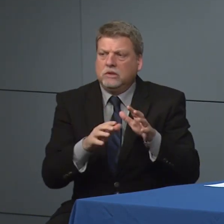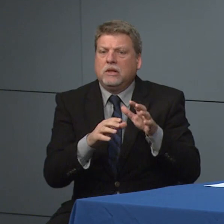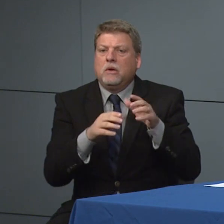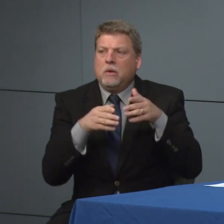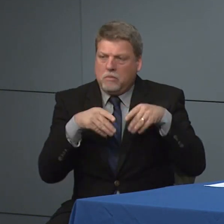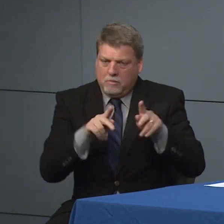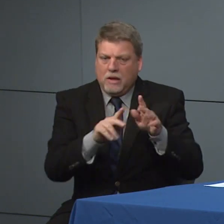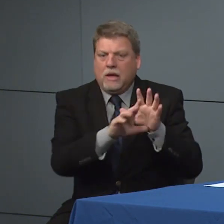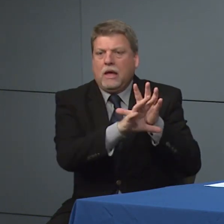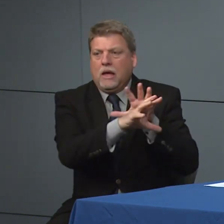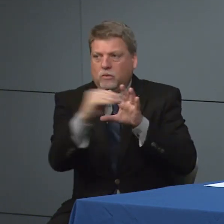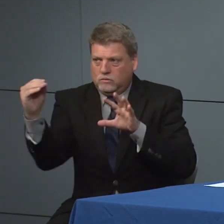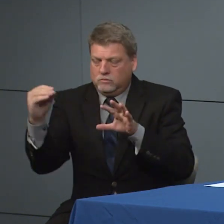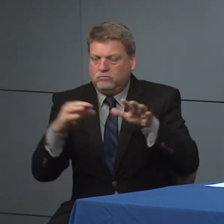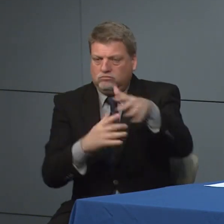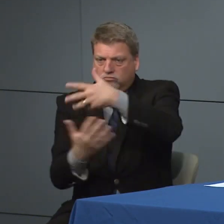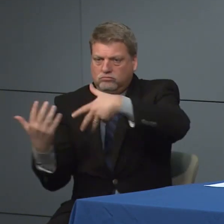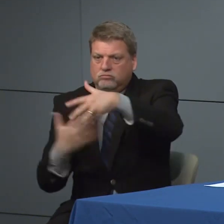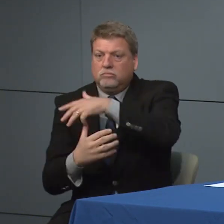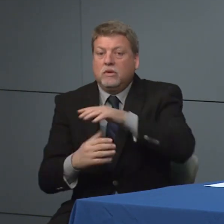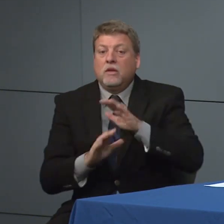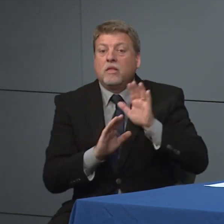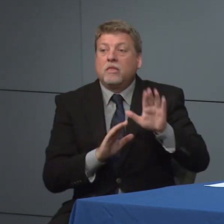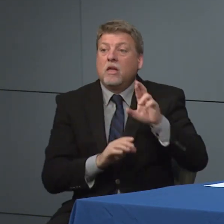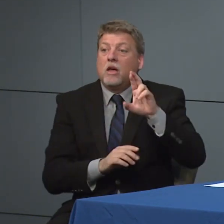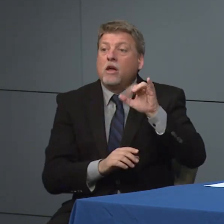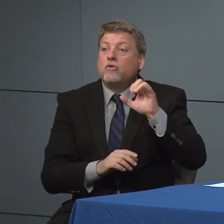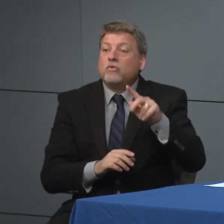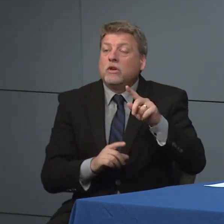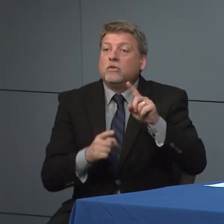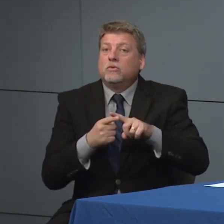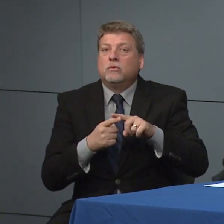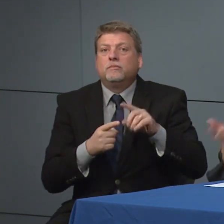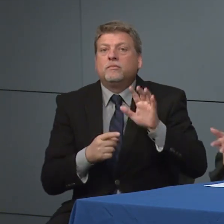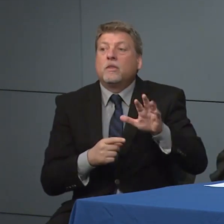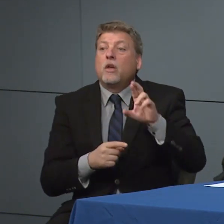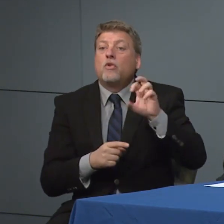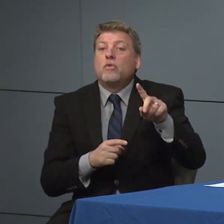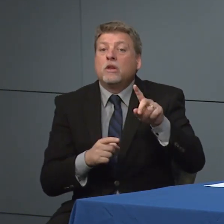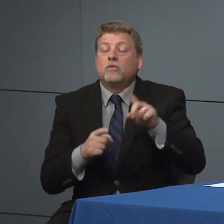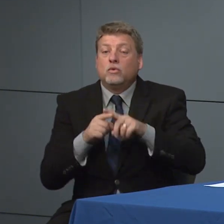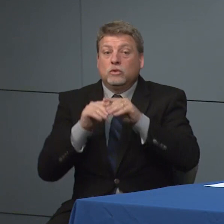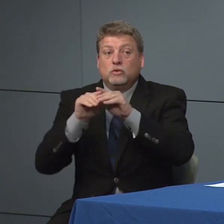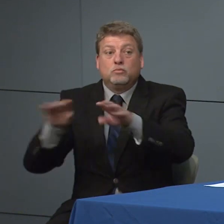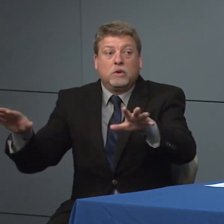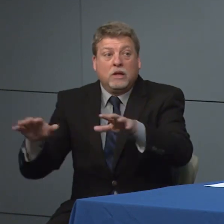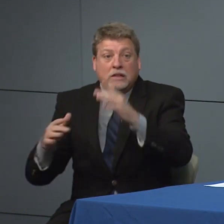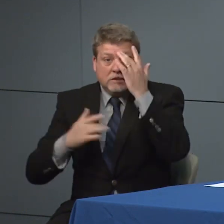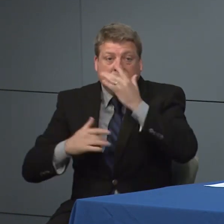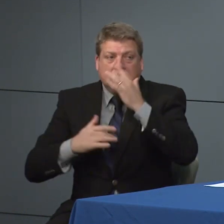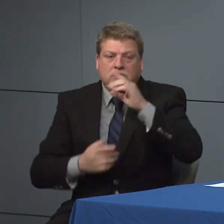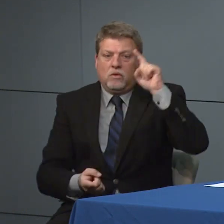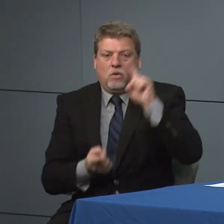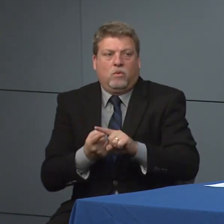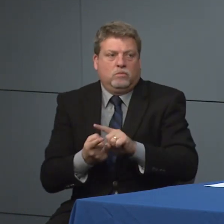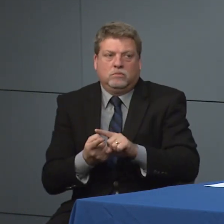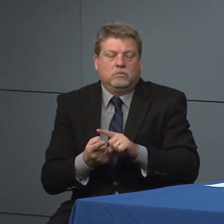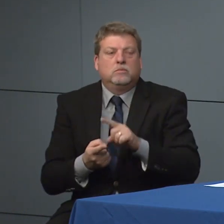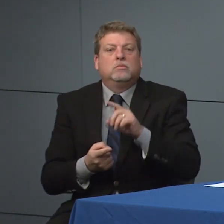released from isolation and then their risk of being infected are being contagious is very little to nothing so